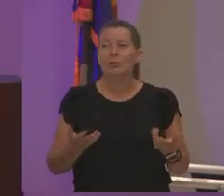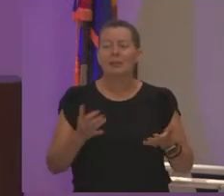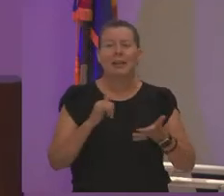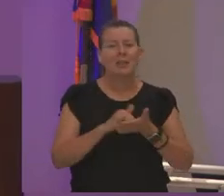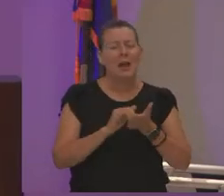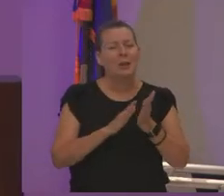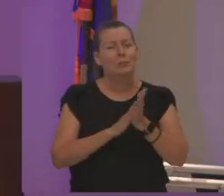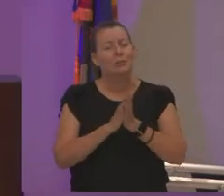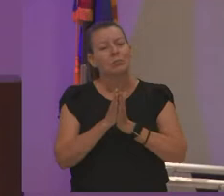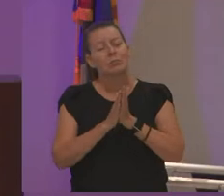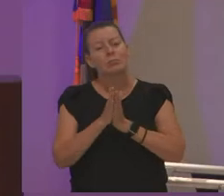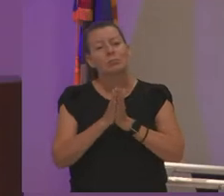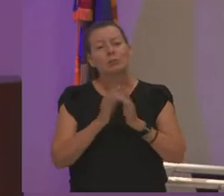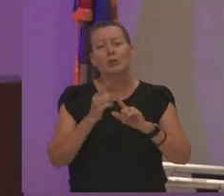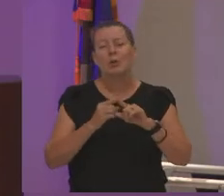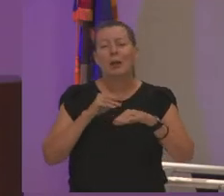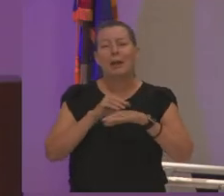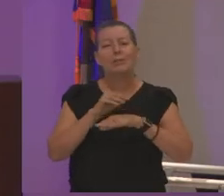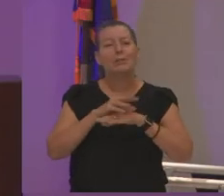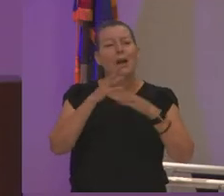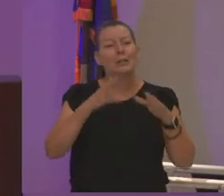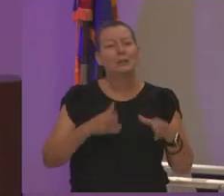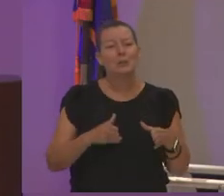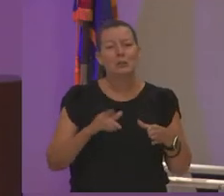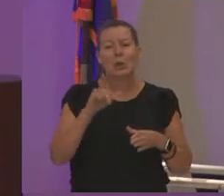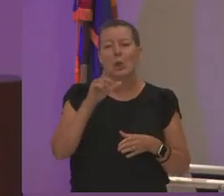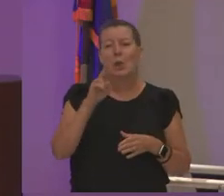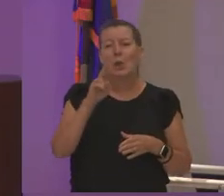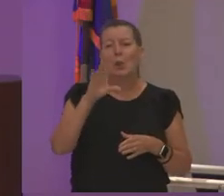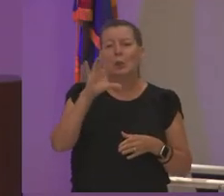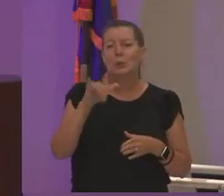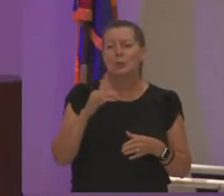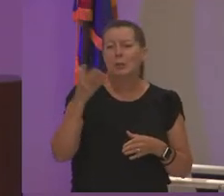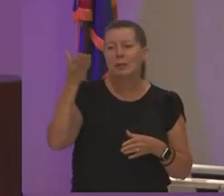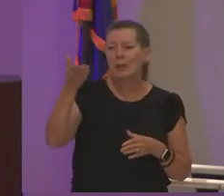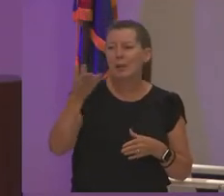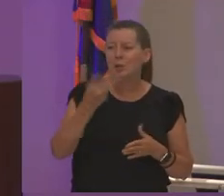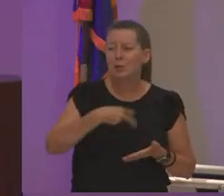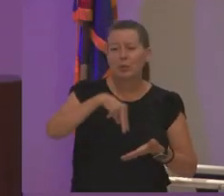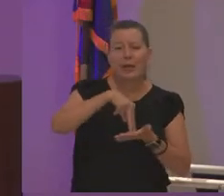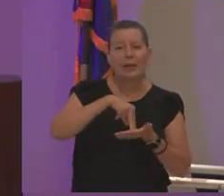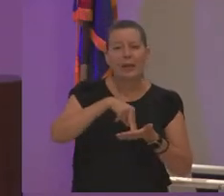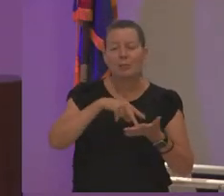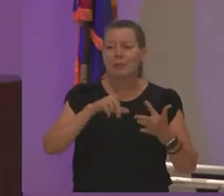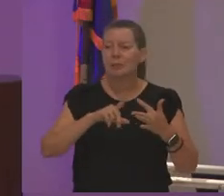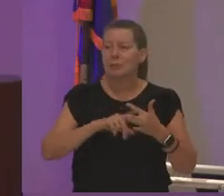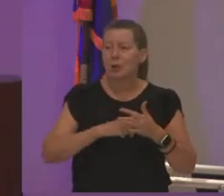i saw from the advisors and lucy was in there she's got up and she started showing me around